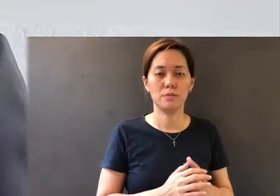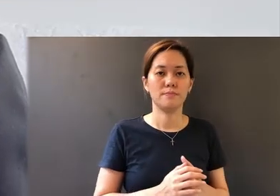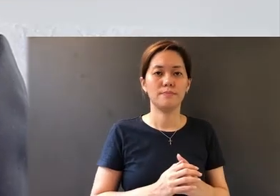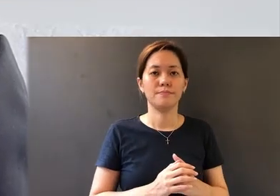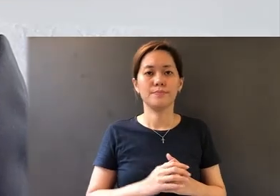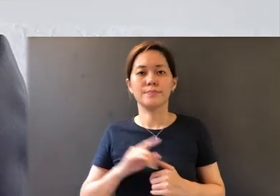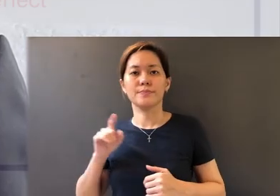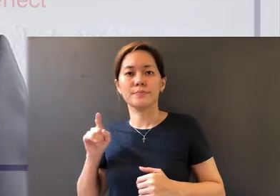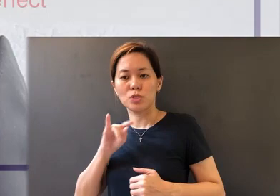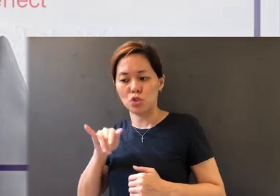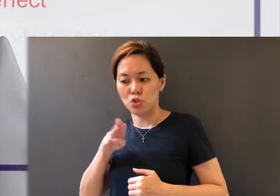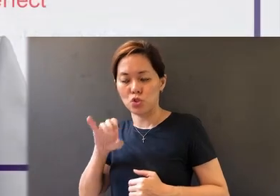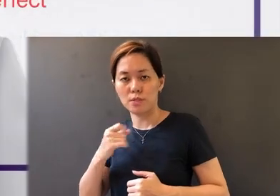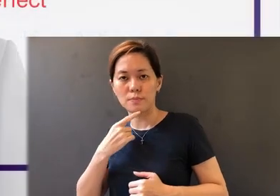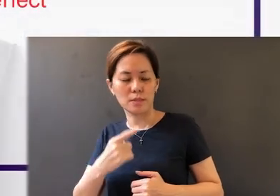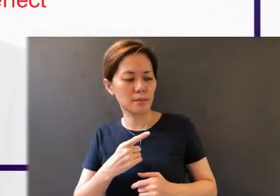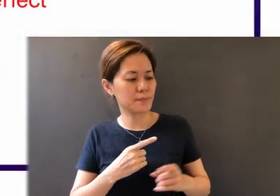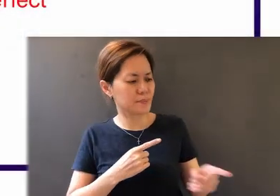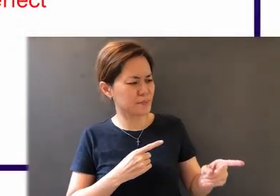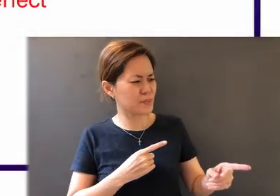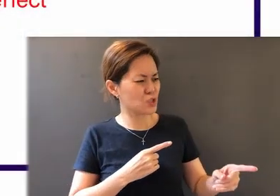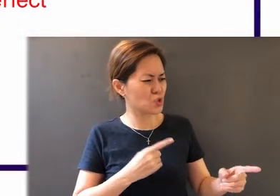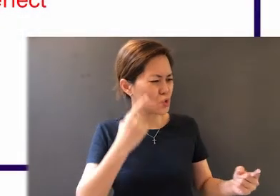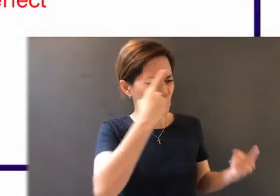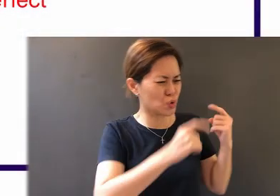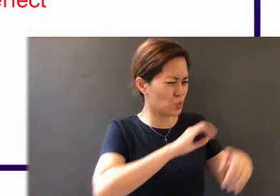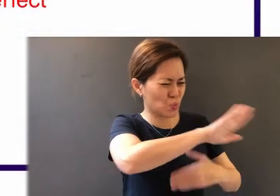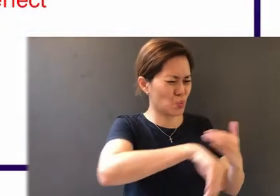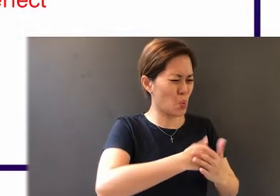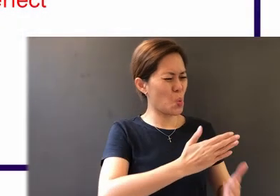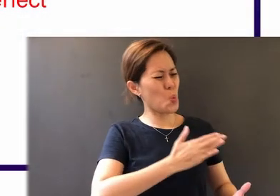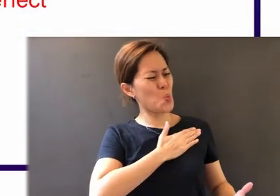So he says - James says - "Count it all joy, my brothers,